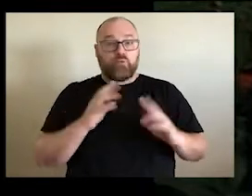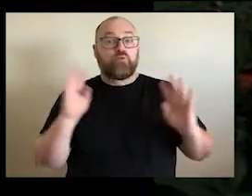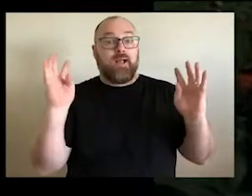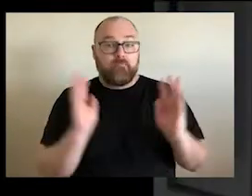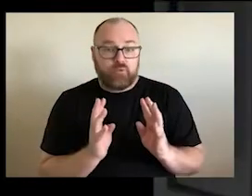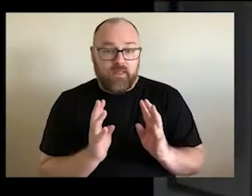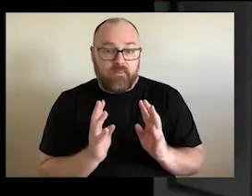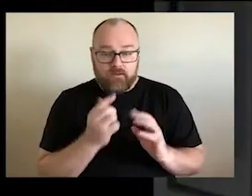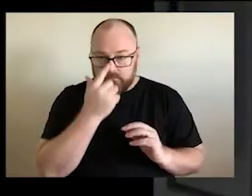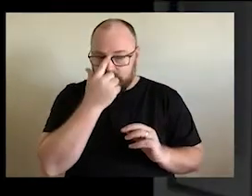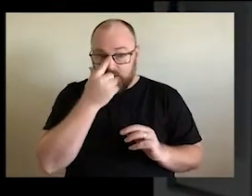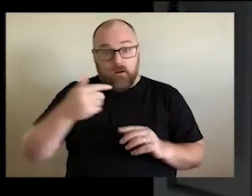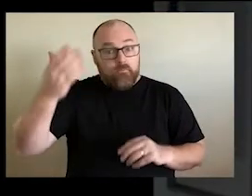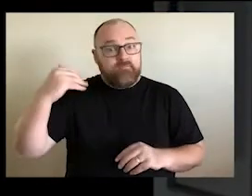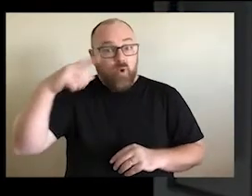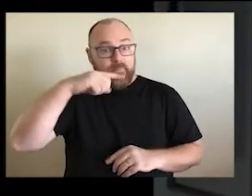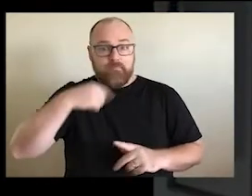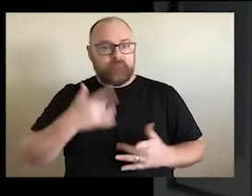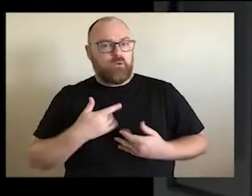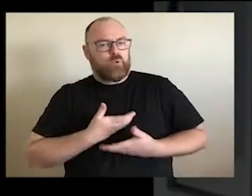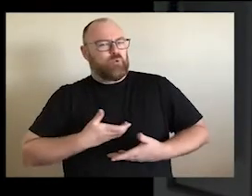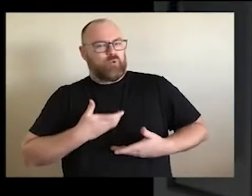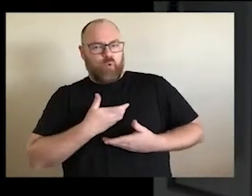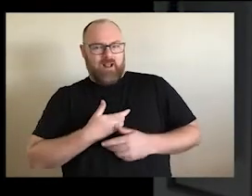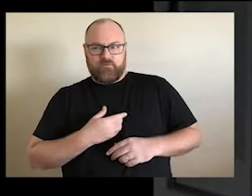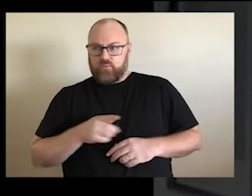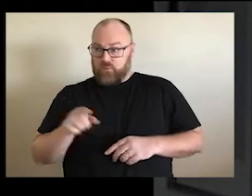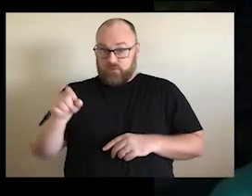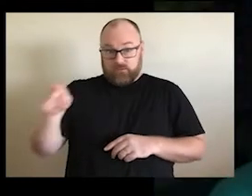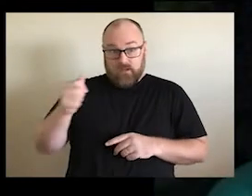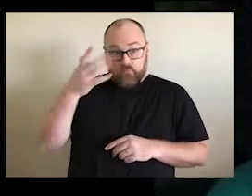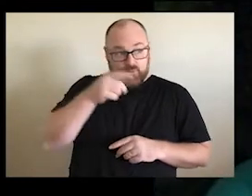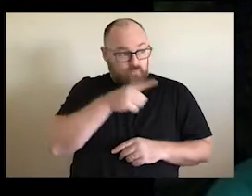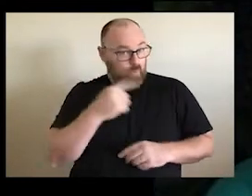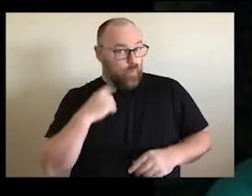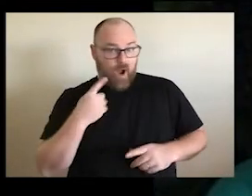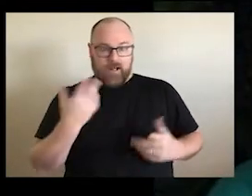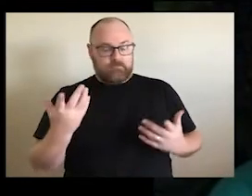because before people felt uncomfortable on both sides, and I think this has been the only thing and this